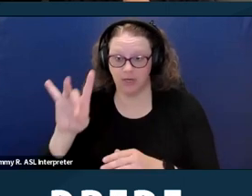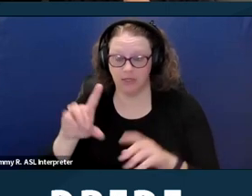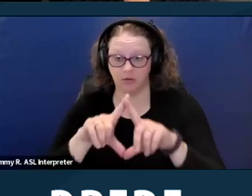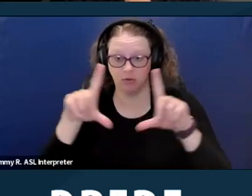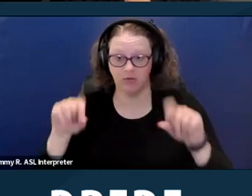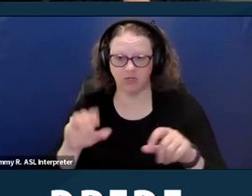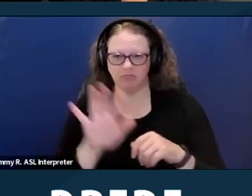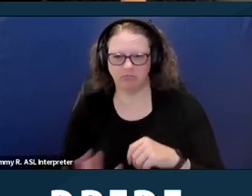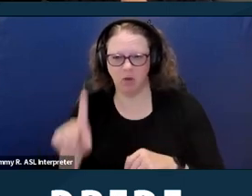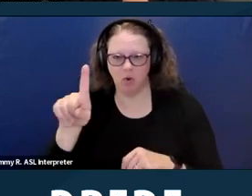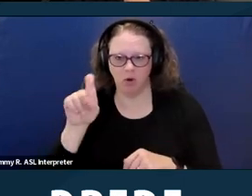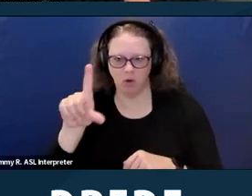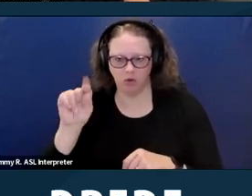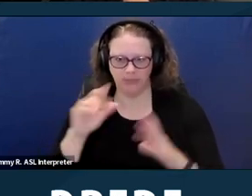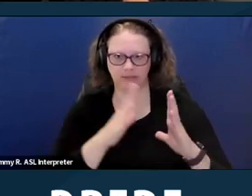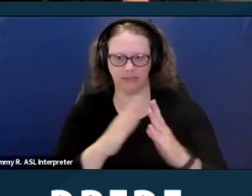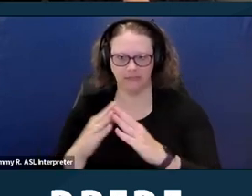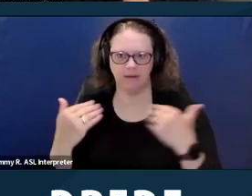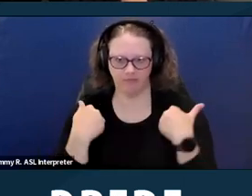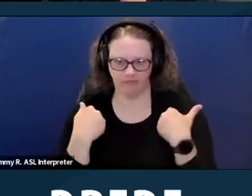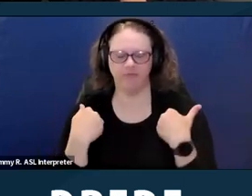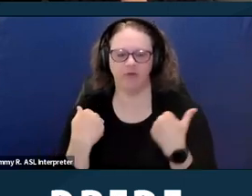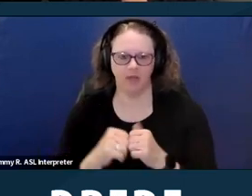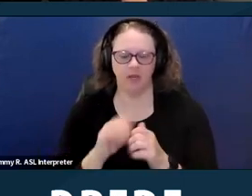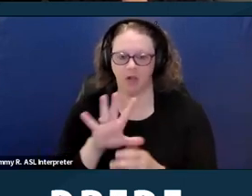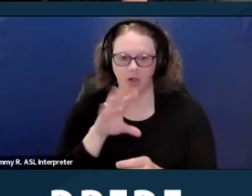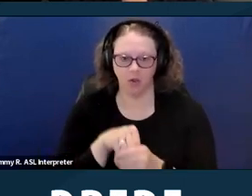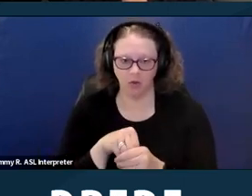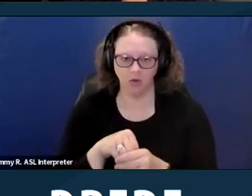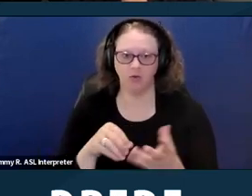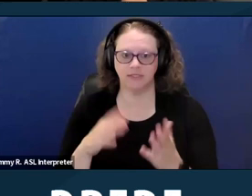And this includes cities and counties in states that have state law protections.